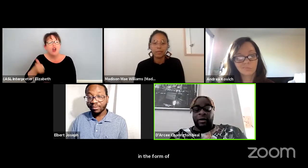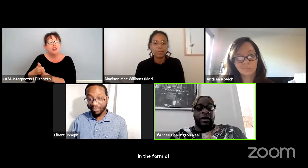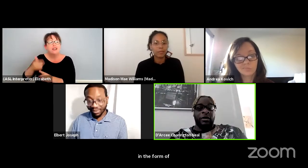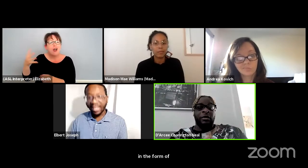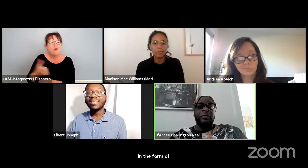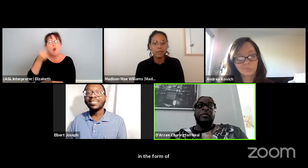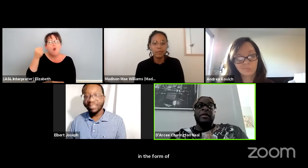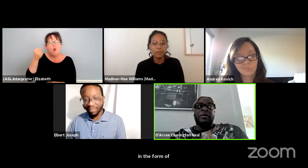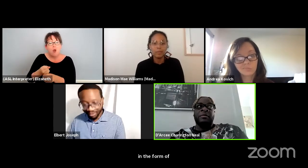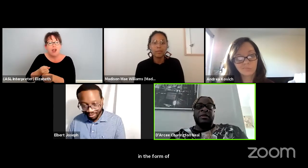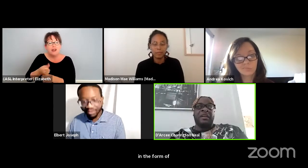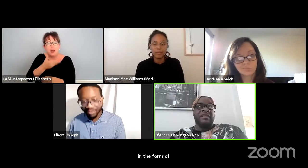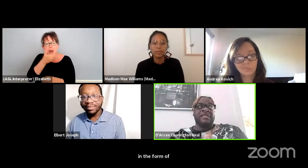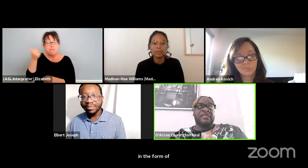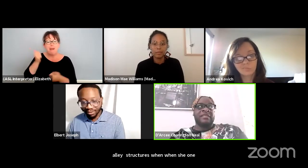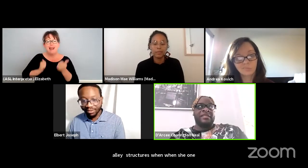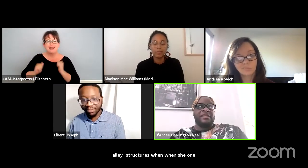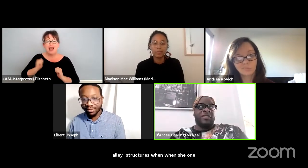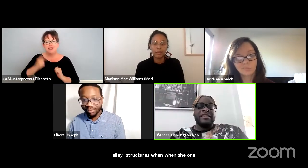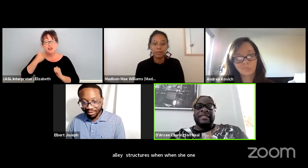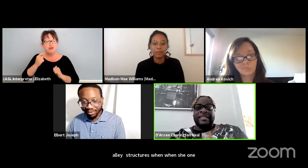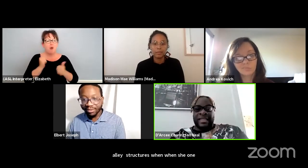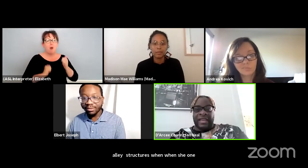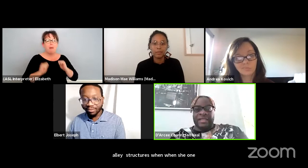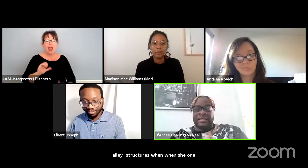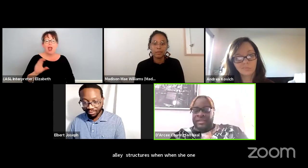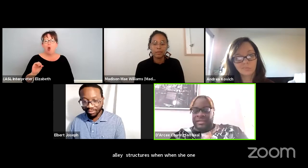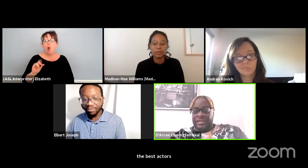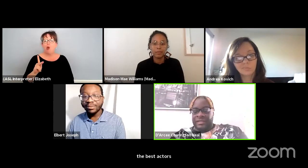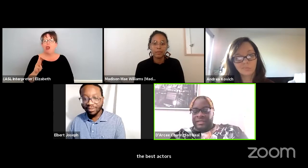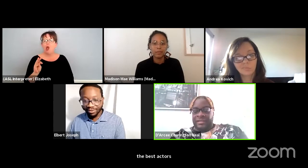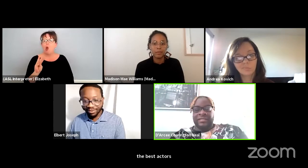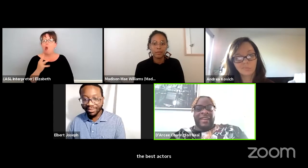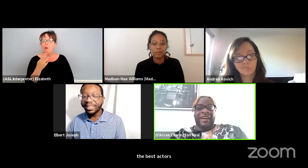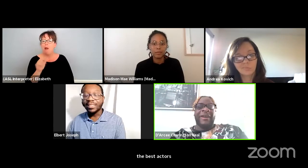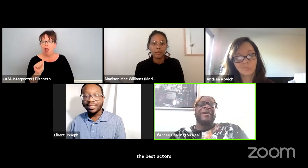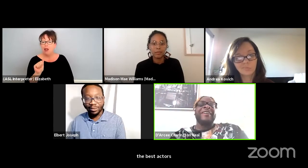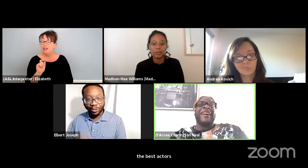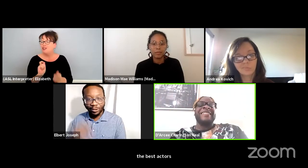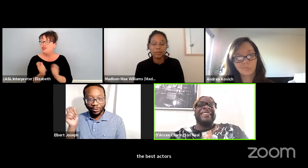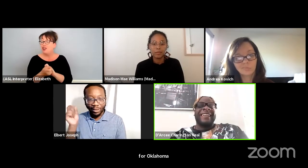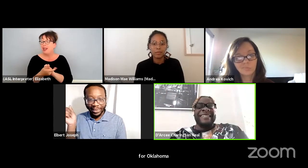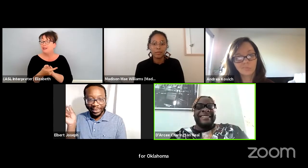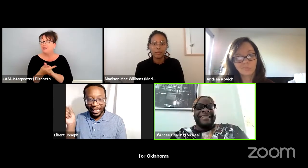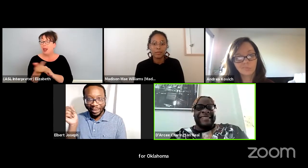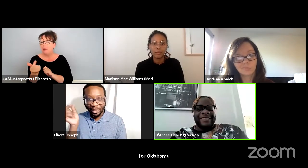Oklahoma. Because diversity said that, oh, congratulations